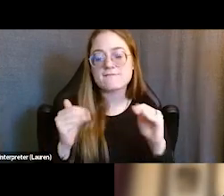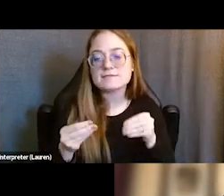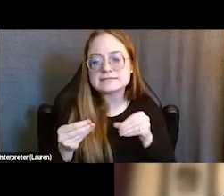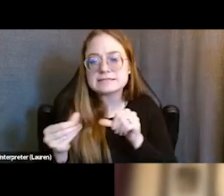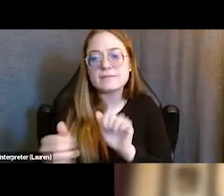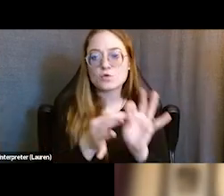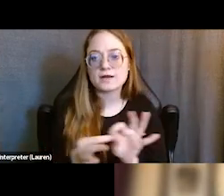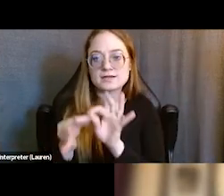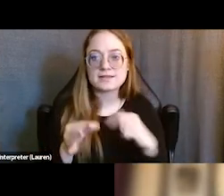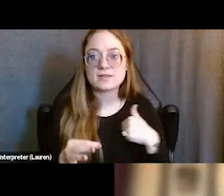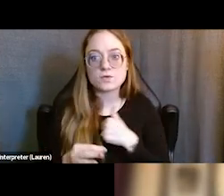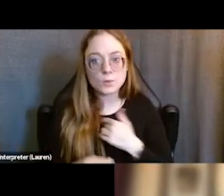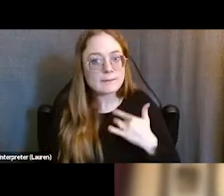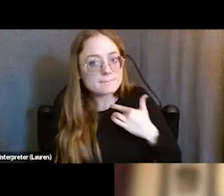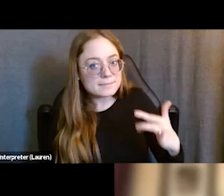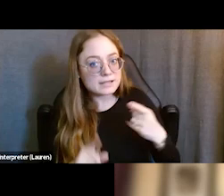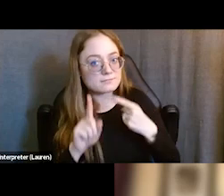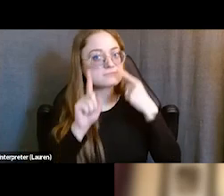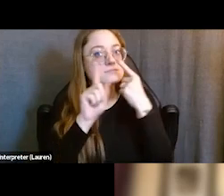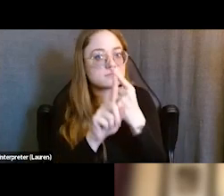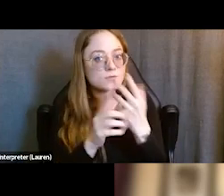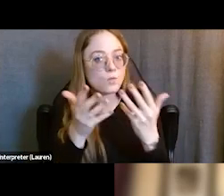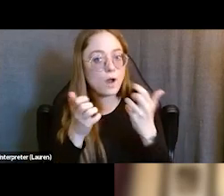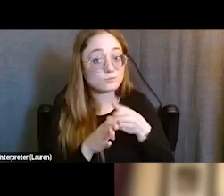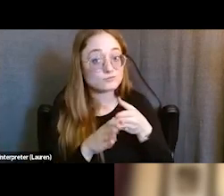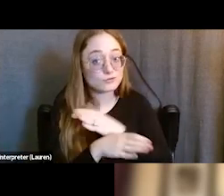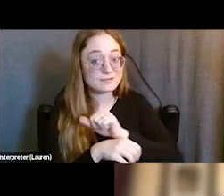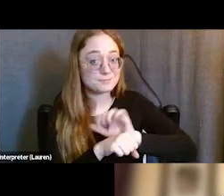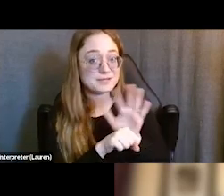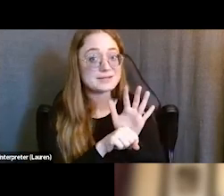that we usually aspire to certainly pre-pandemic with these system partners.